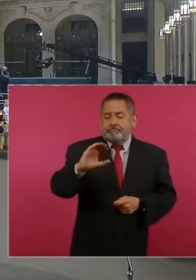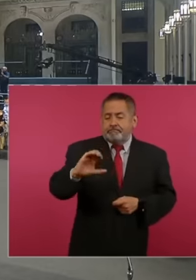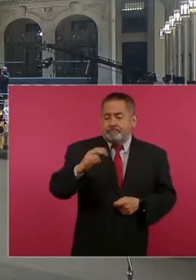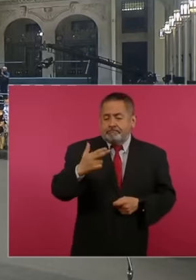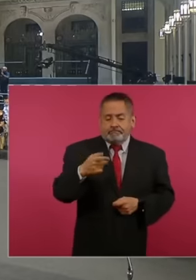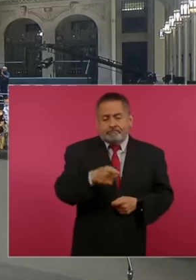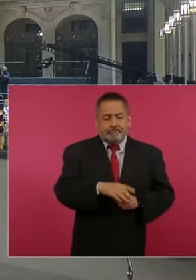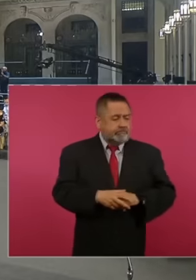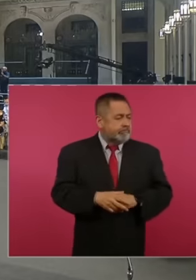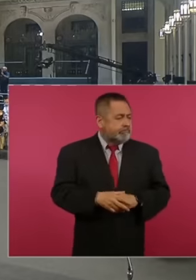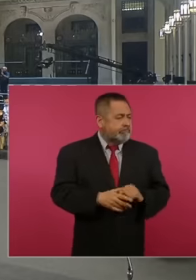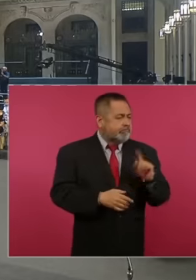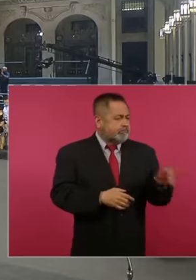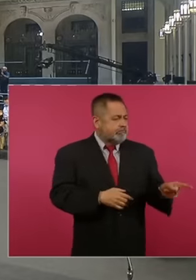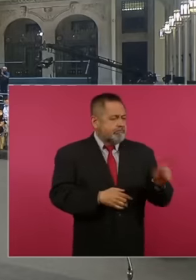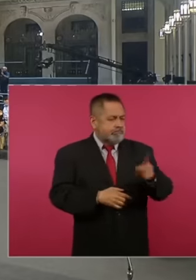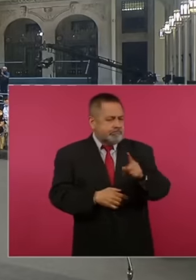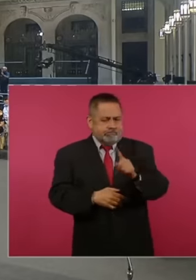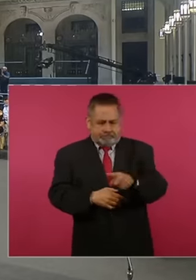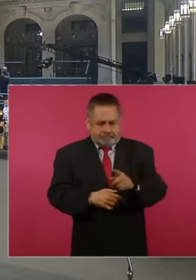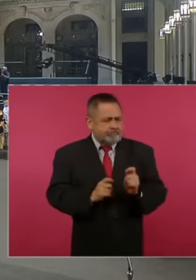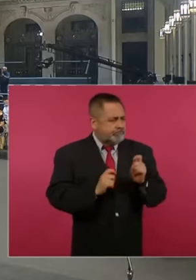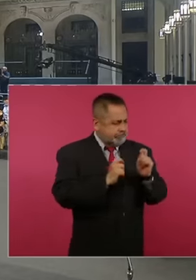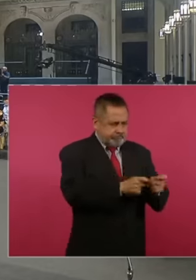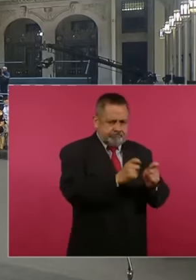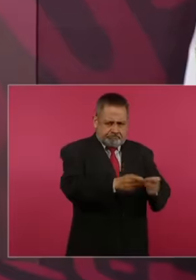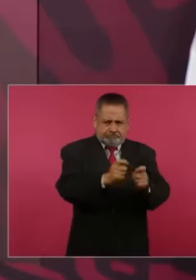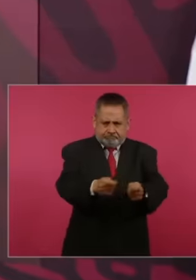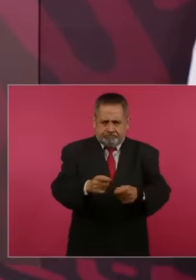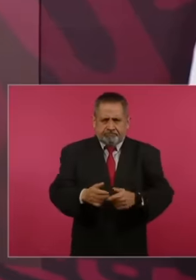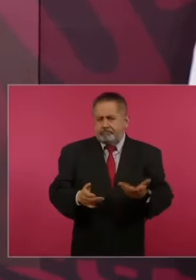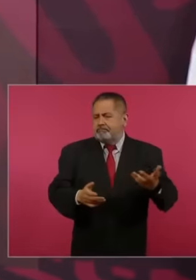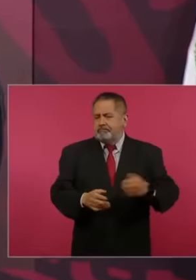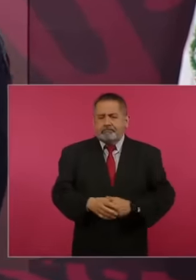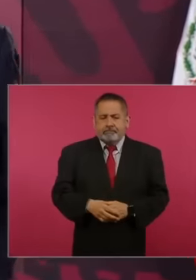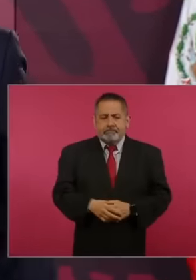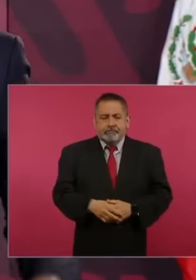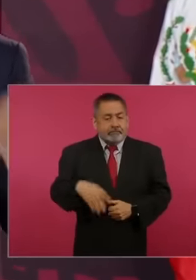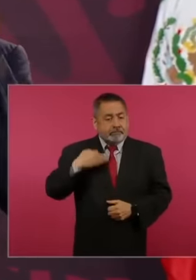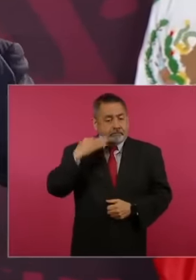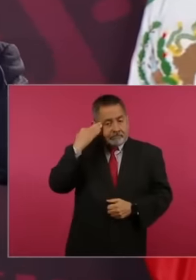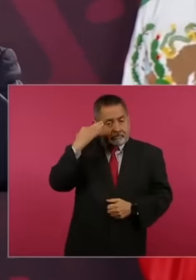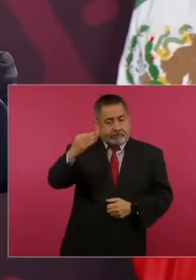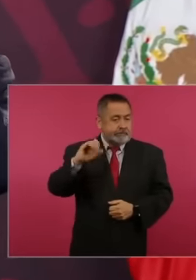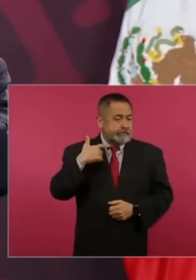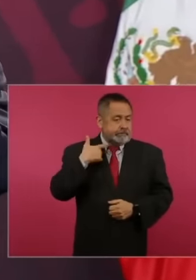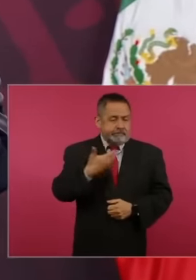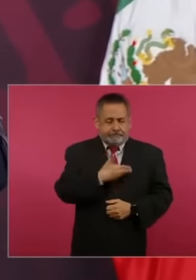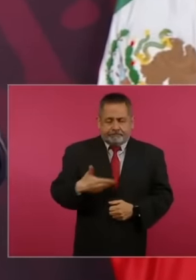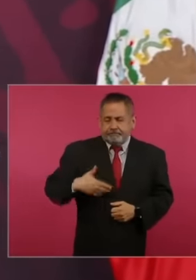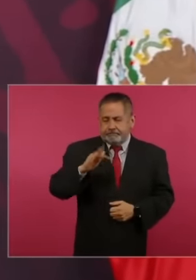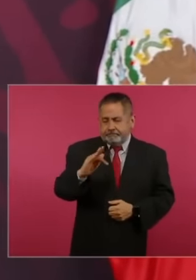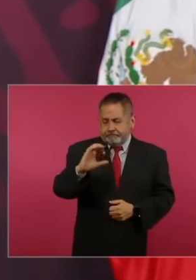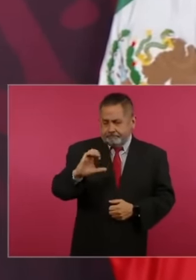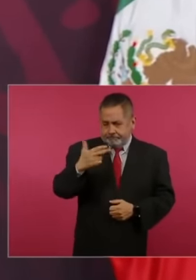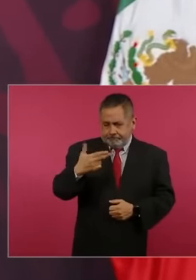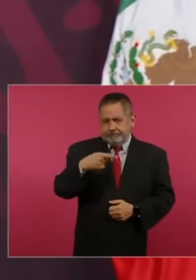assigned them at the time of Calderón